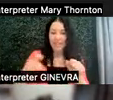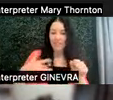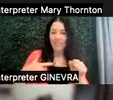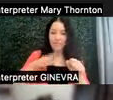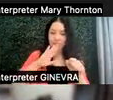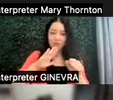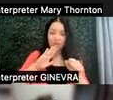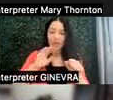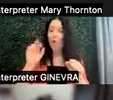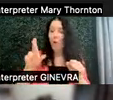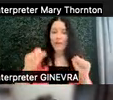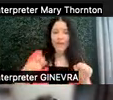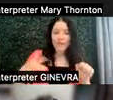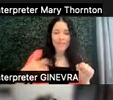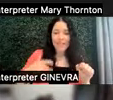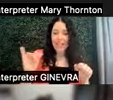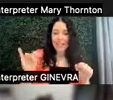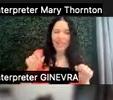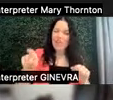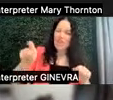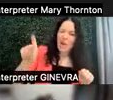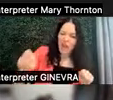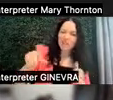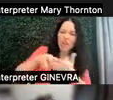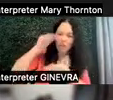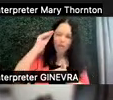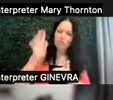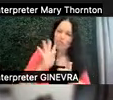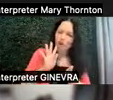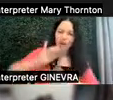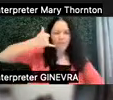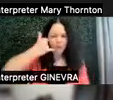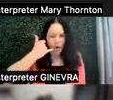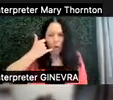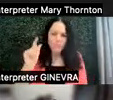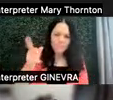Or it can feel like you have to learn to be able to talk on the phone in this world.